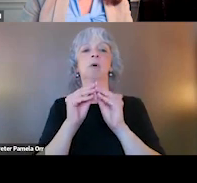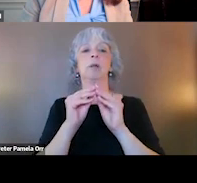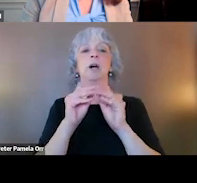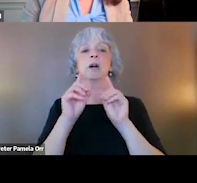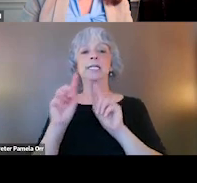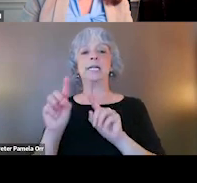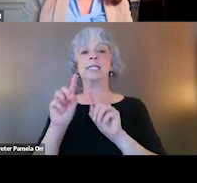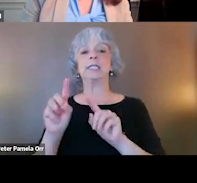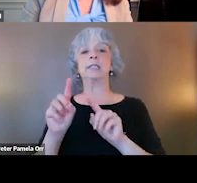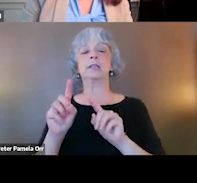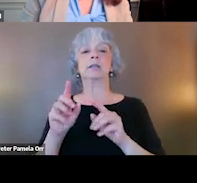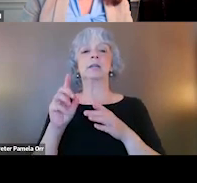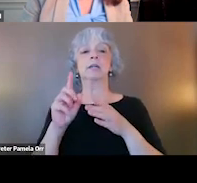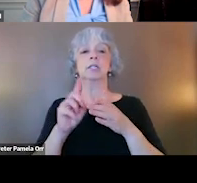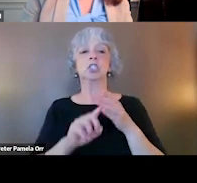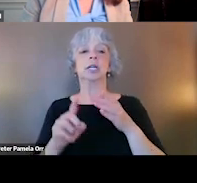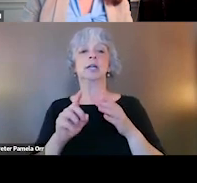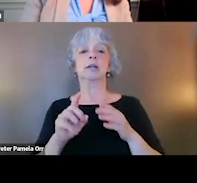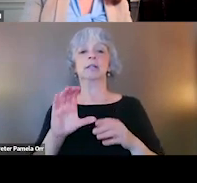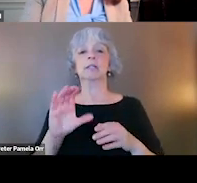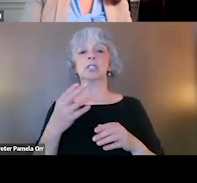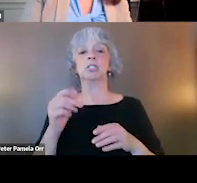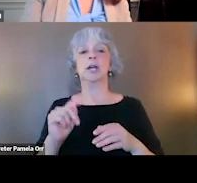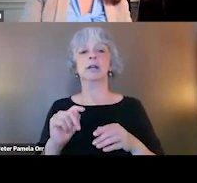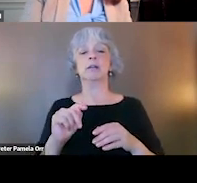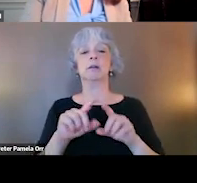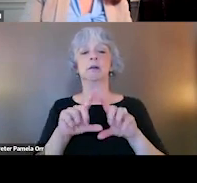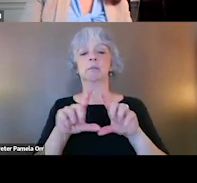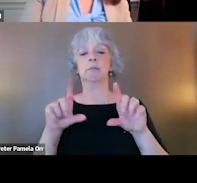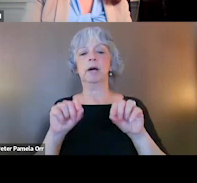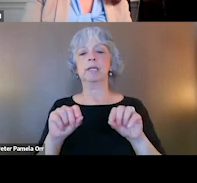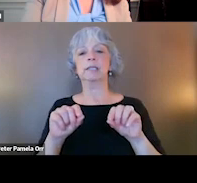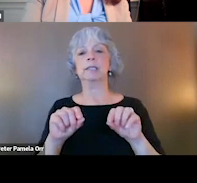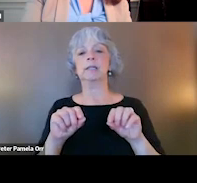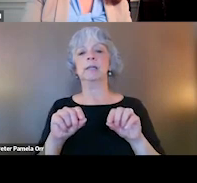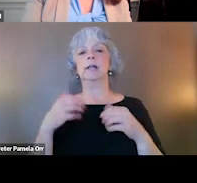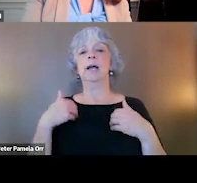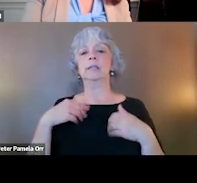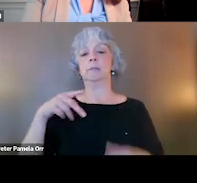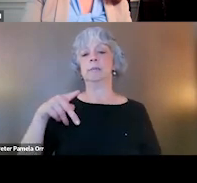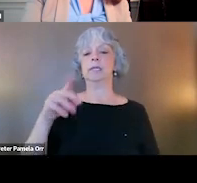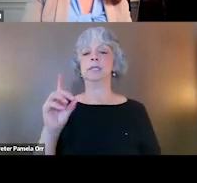So if you will just check the chat, Ashley Sabatino drop a PDF in the chat.